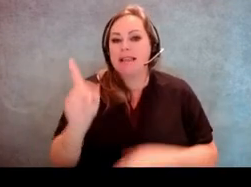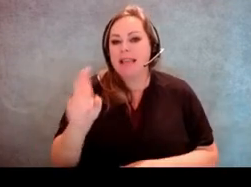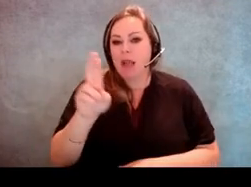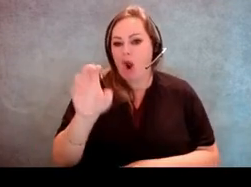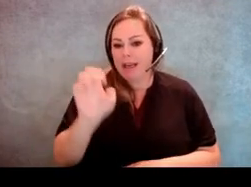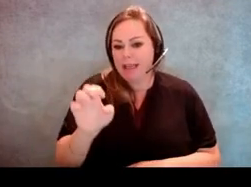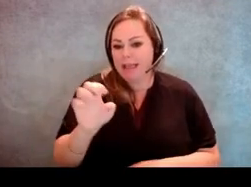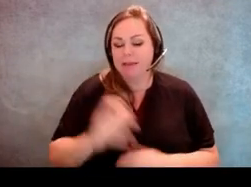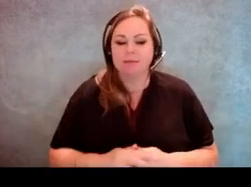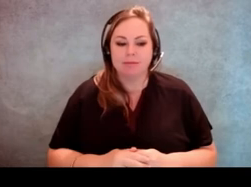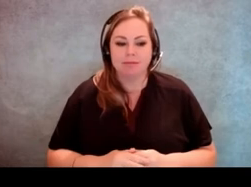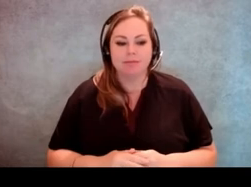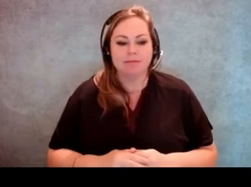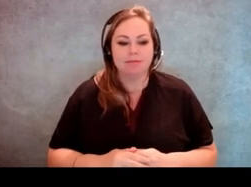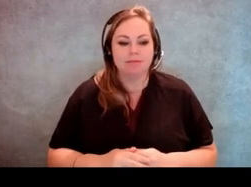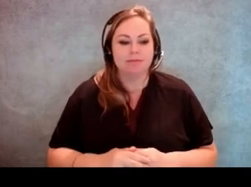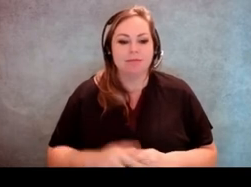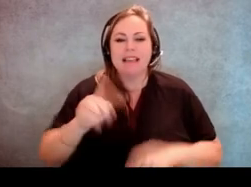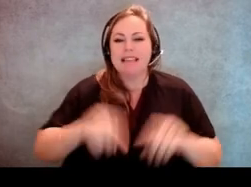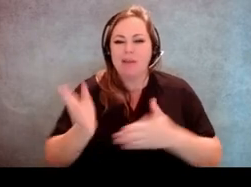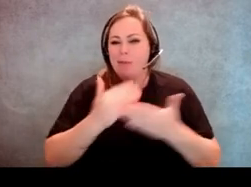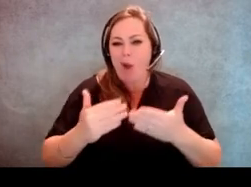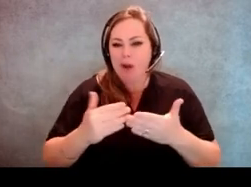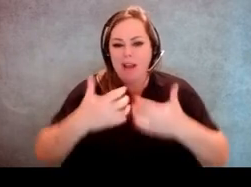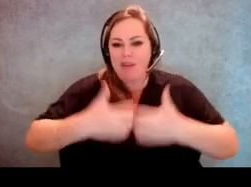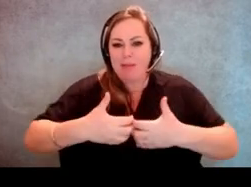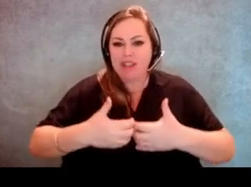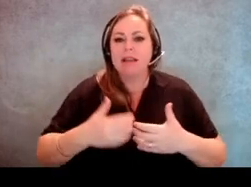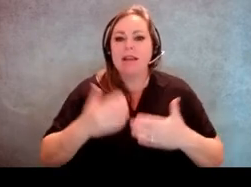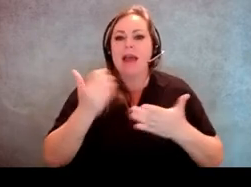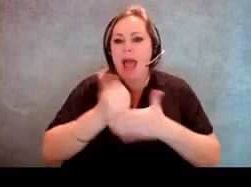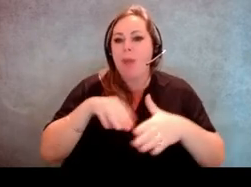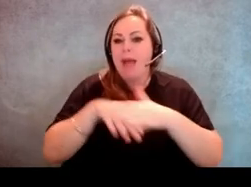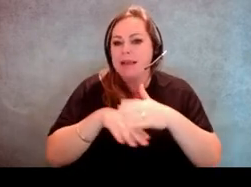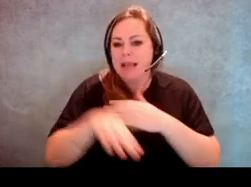And so there are different portions of this machine that make it accessible to voters.